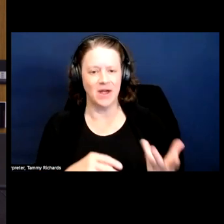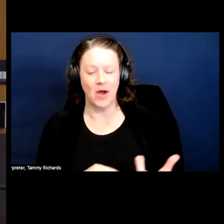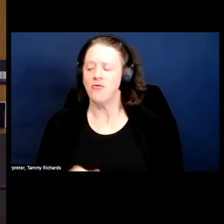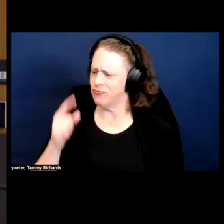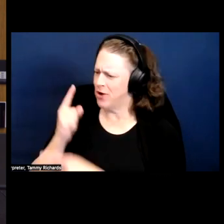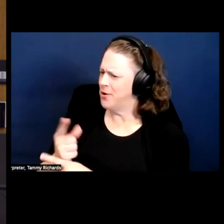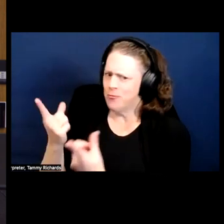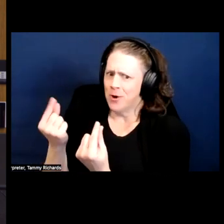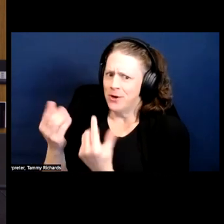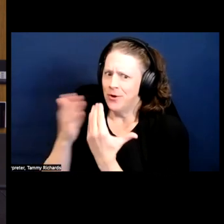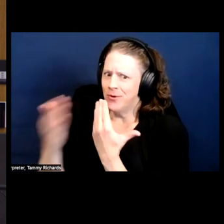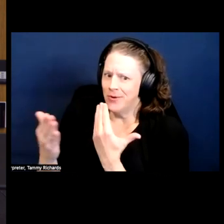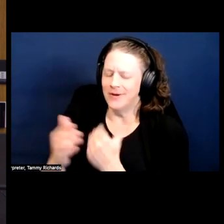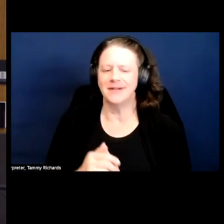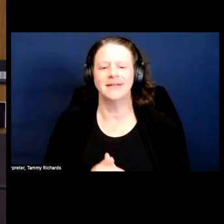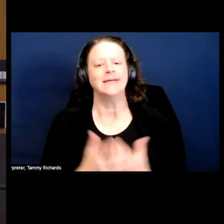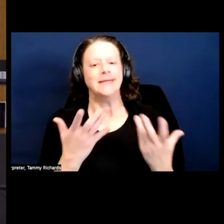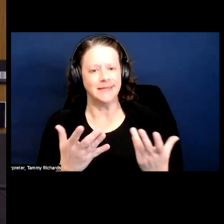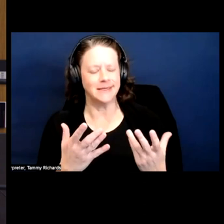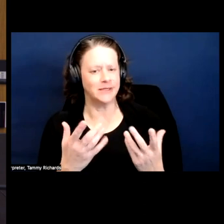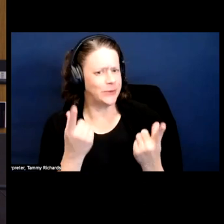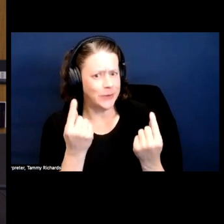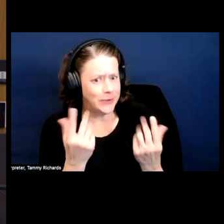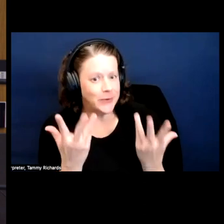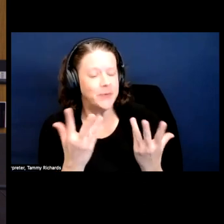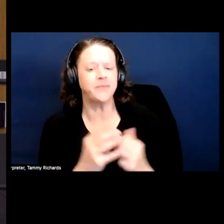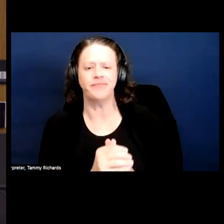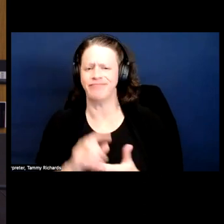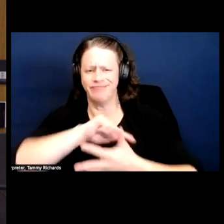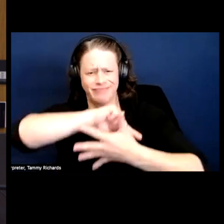DR. Okay. What do we do... there's a lot of things we can do.